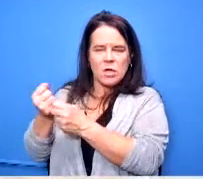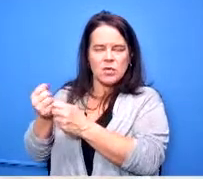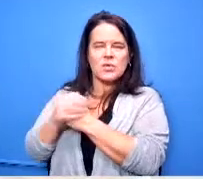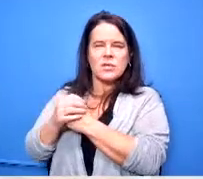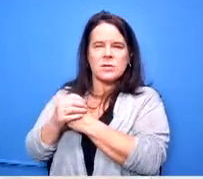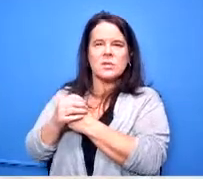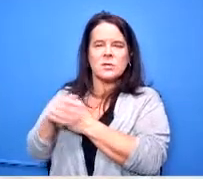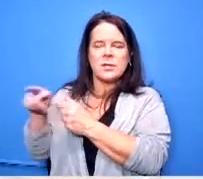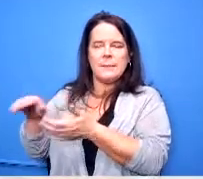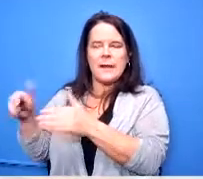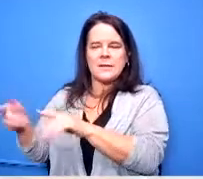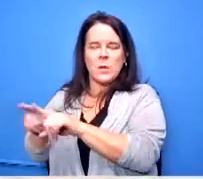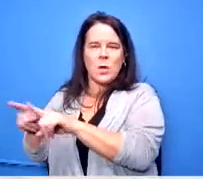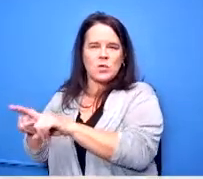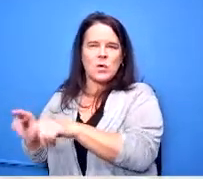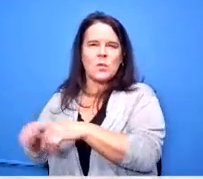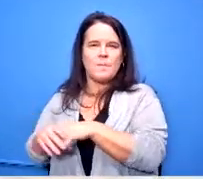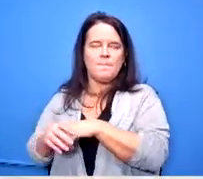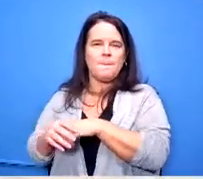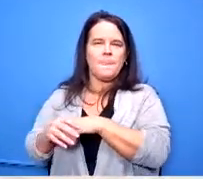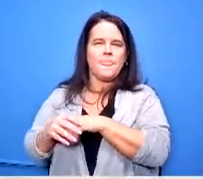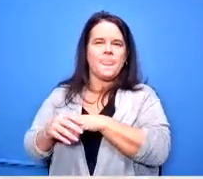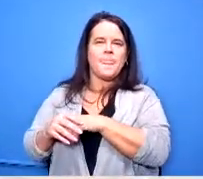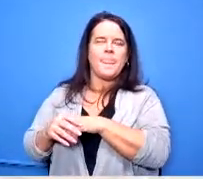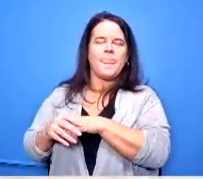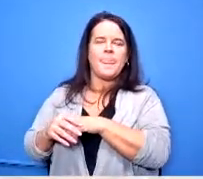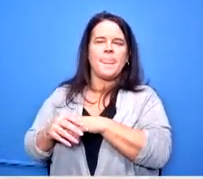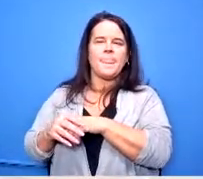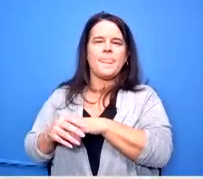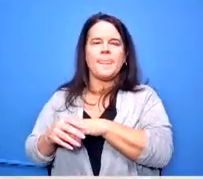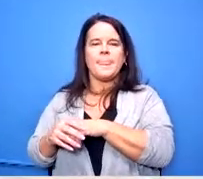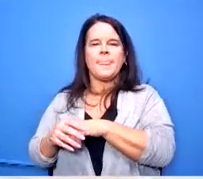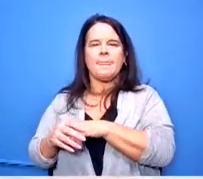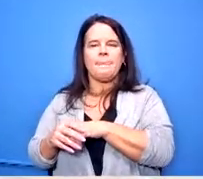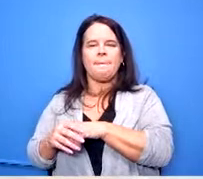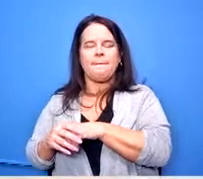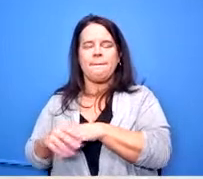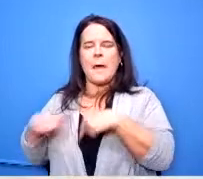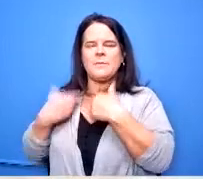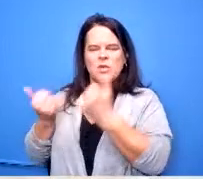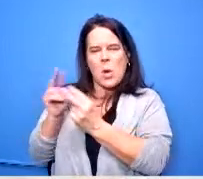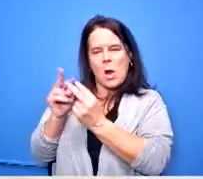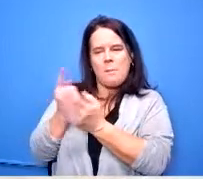also uh within the last couple of weeks as well and i'd like to express our condolences to both